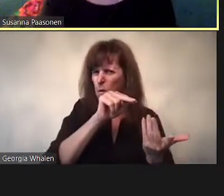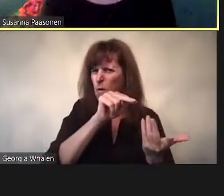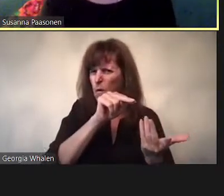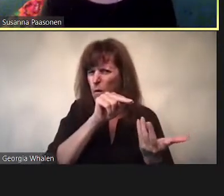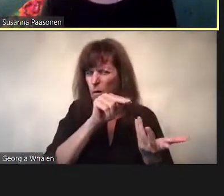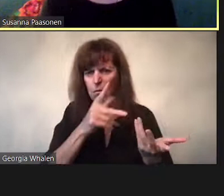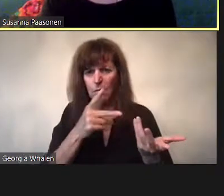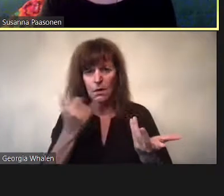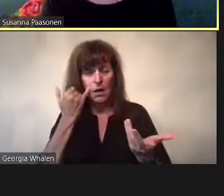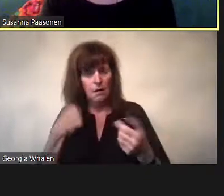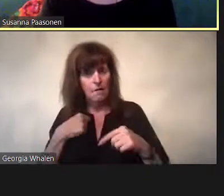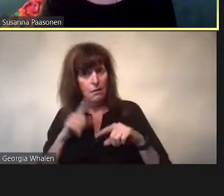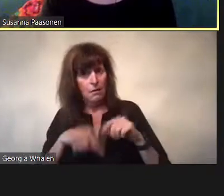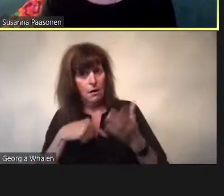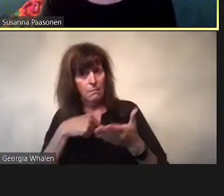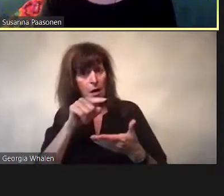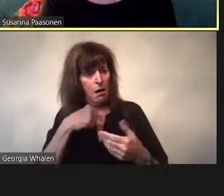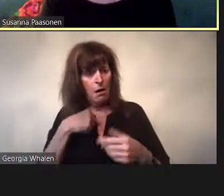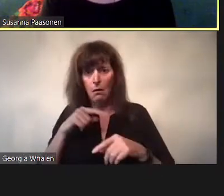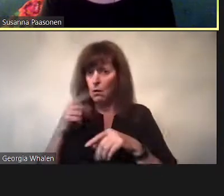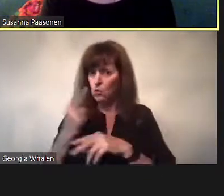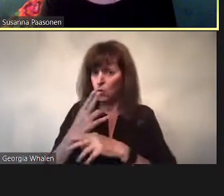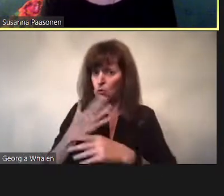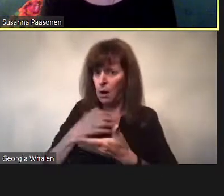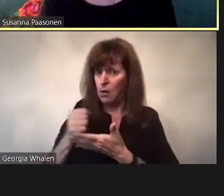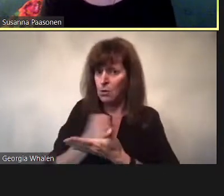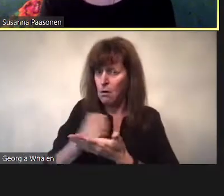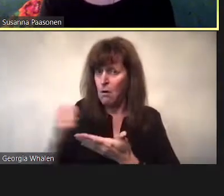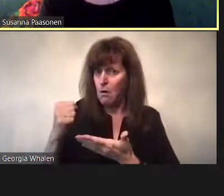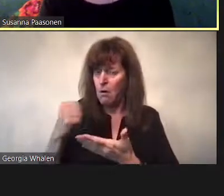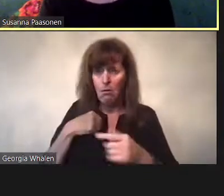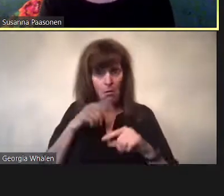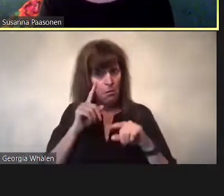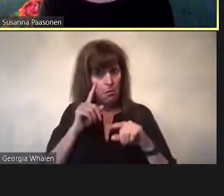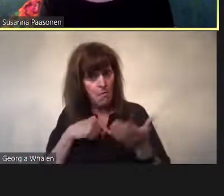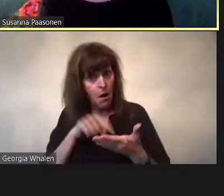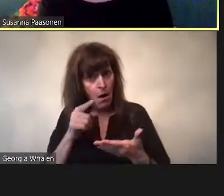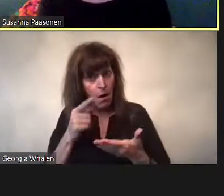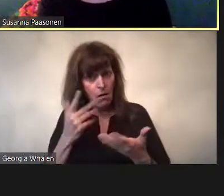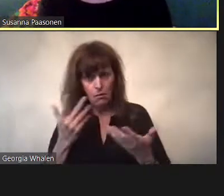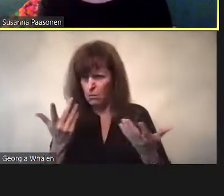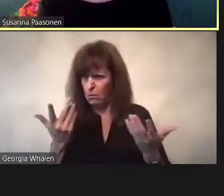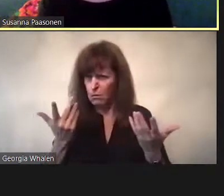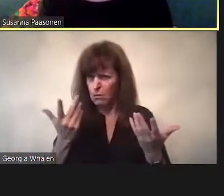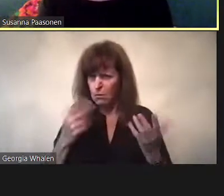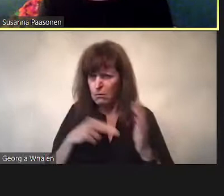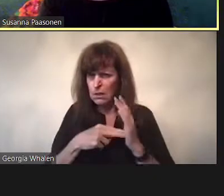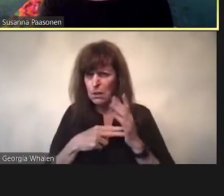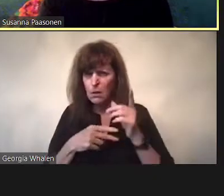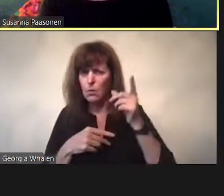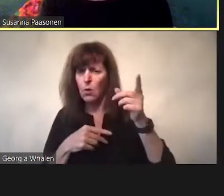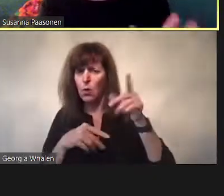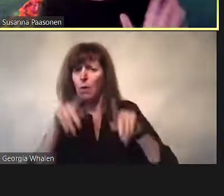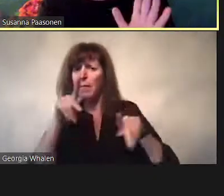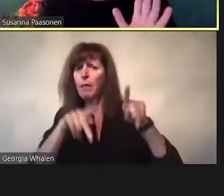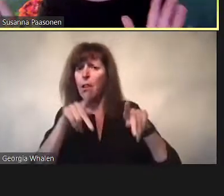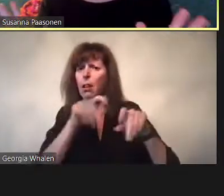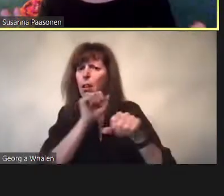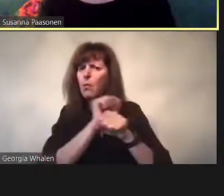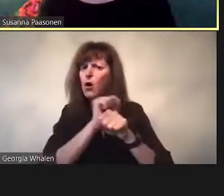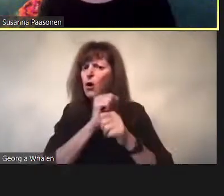These target payment systems, the financial infrastructures that support the sharing of porn.